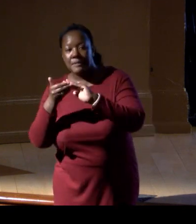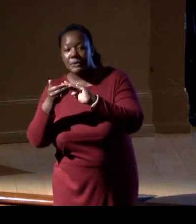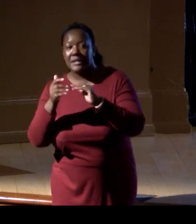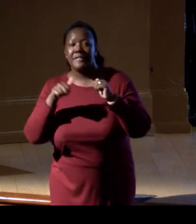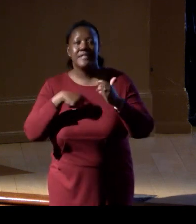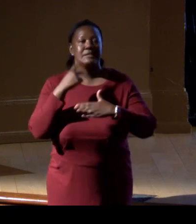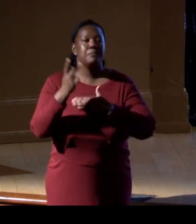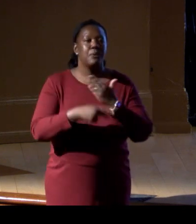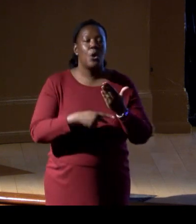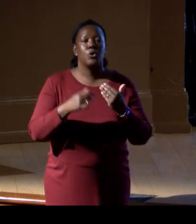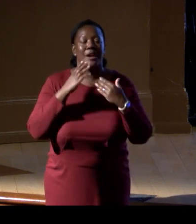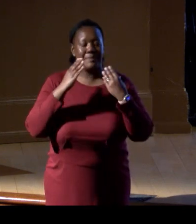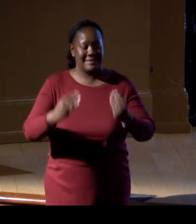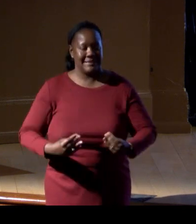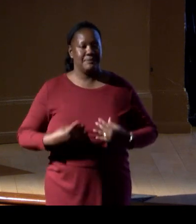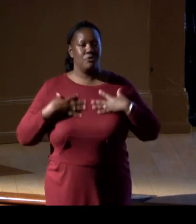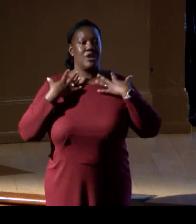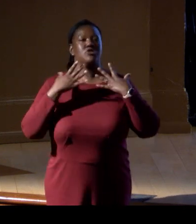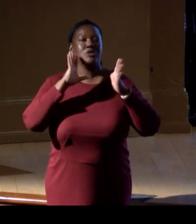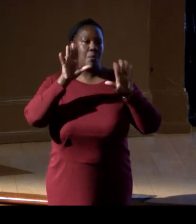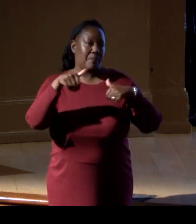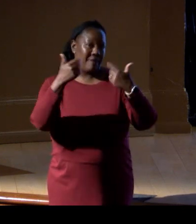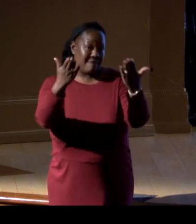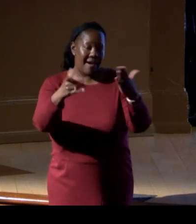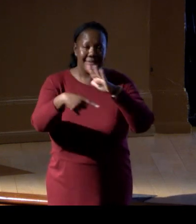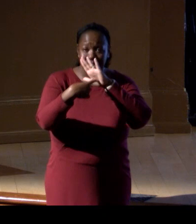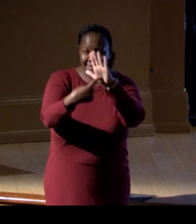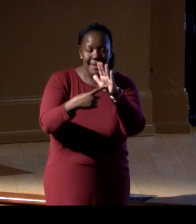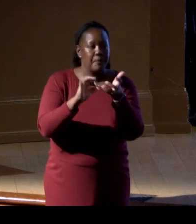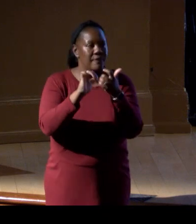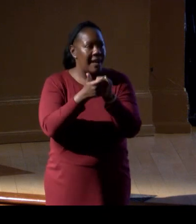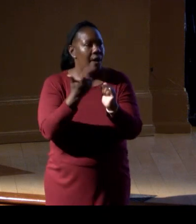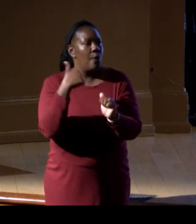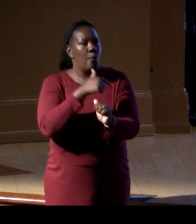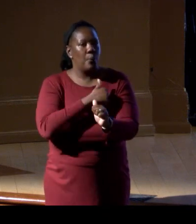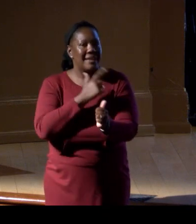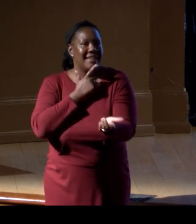and can provide an example of how we can engage both people